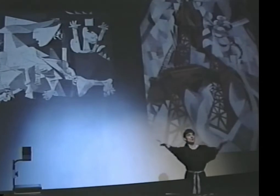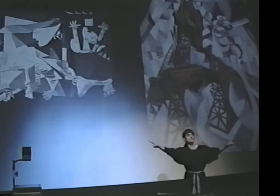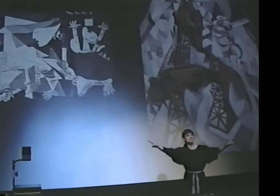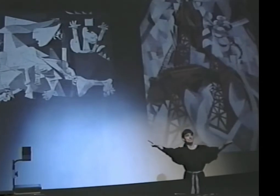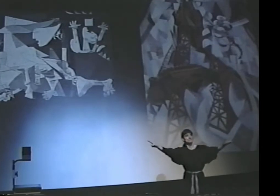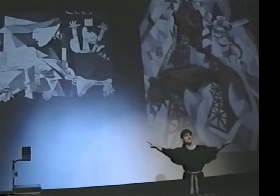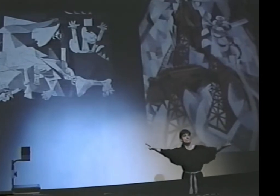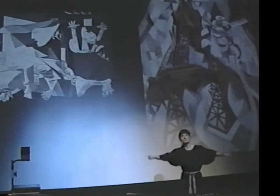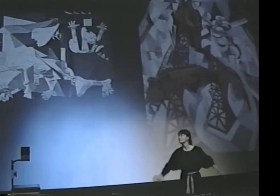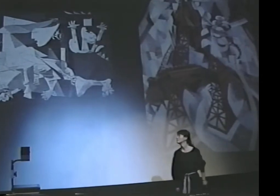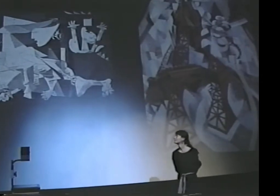THEY'RE COMPLETELY DIFFERENT.